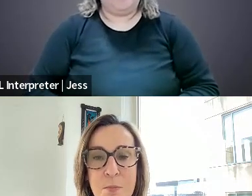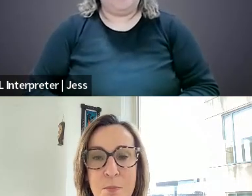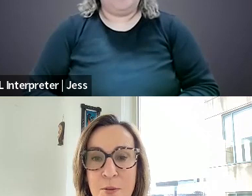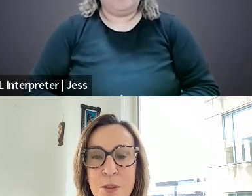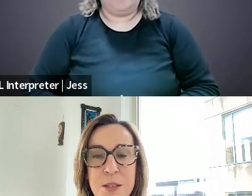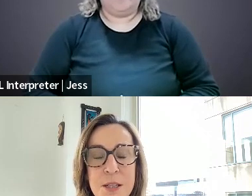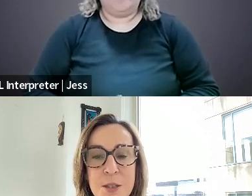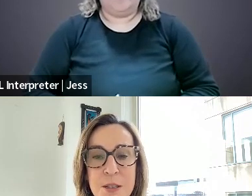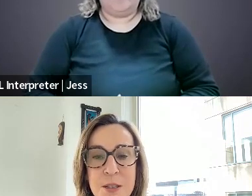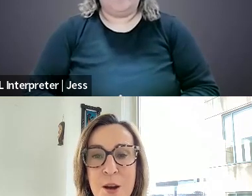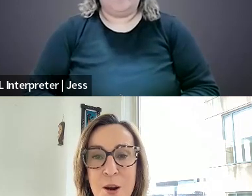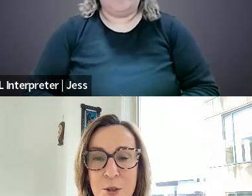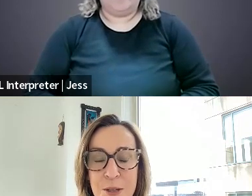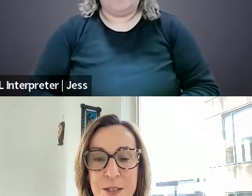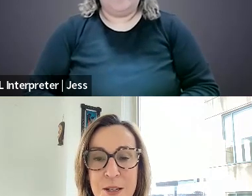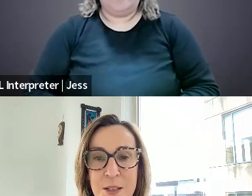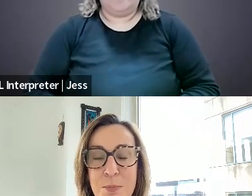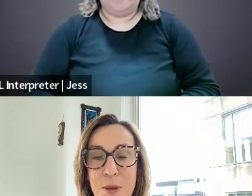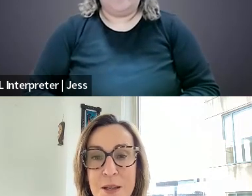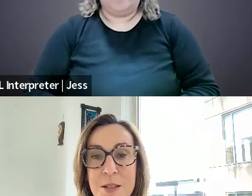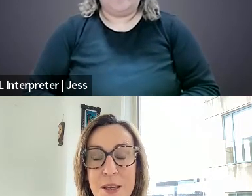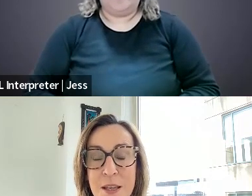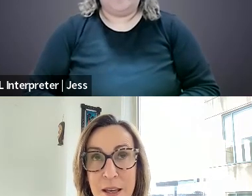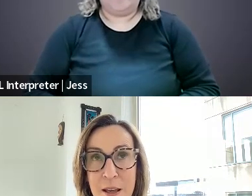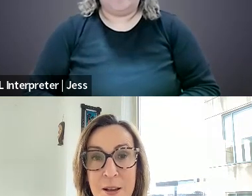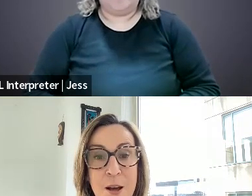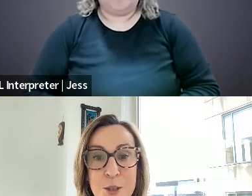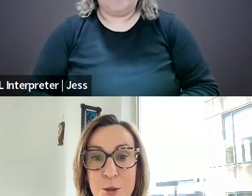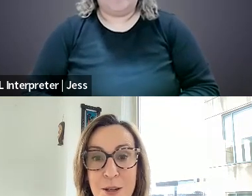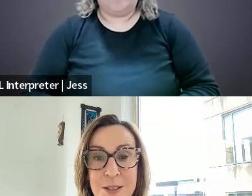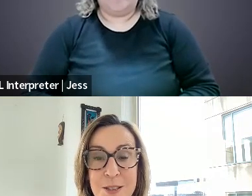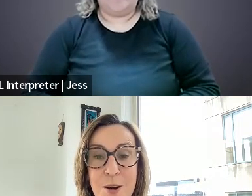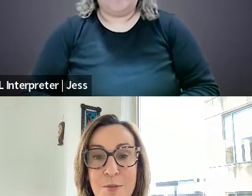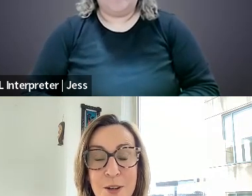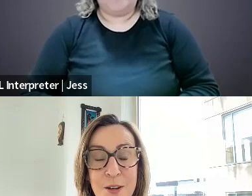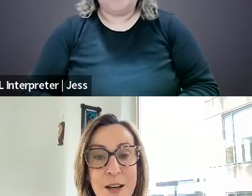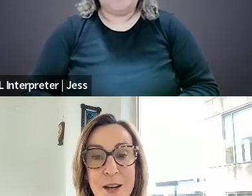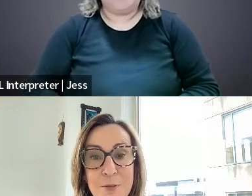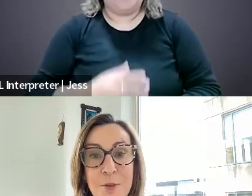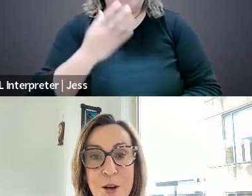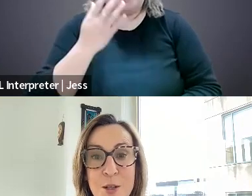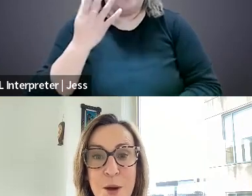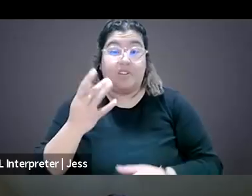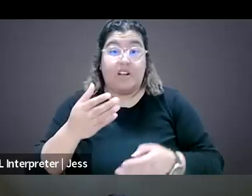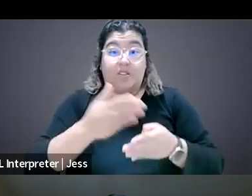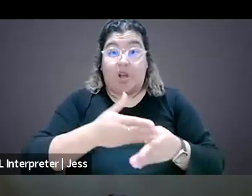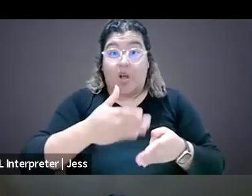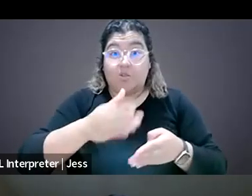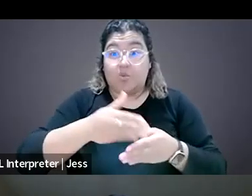nonprofit organizations are addressing this, because the consequences are very dire for our democracy.